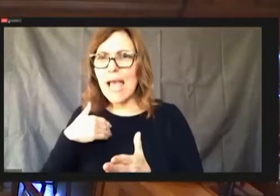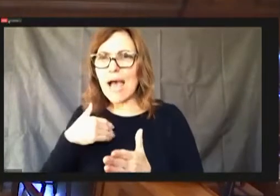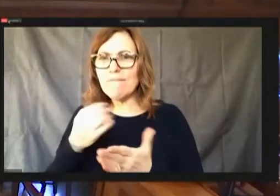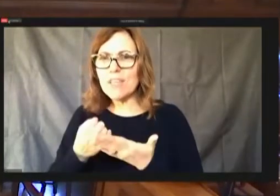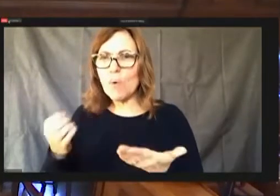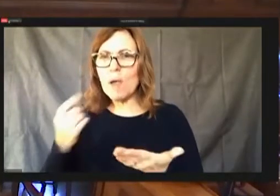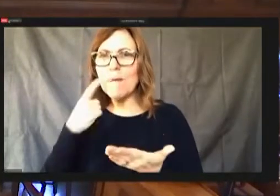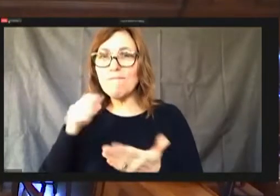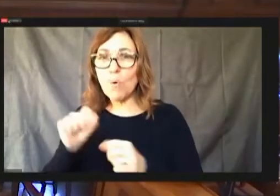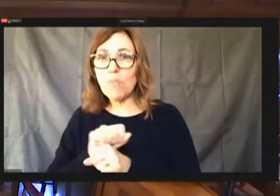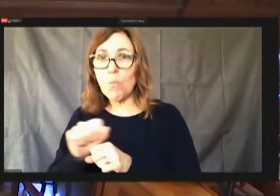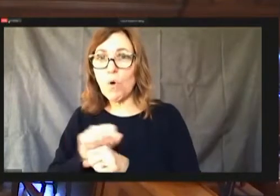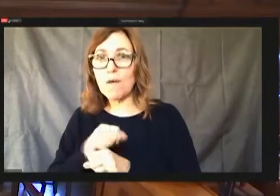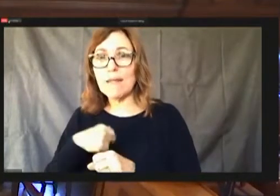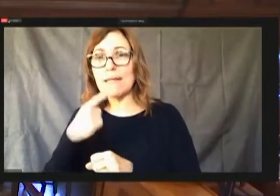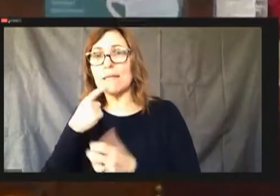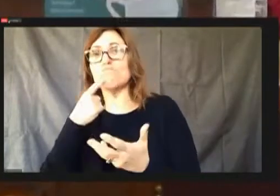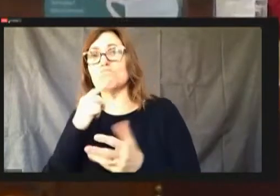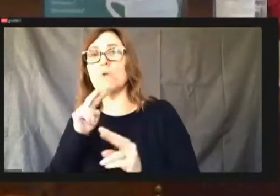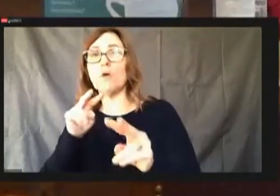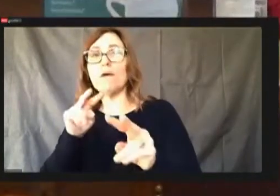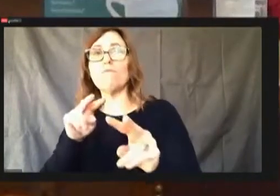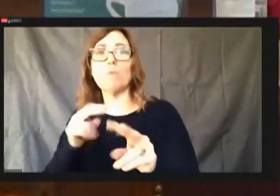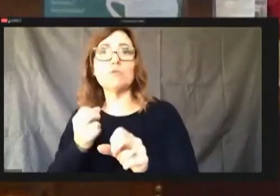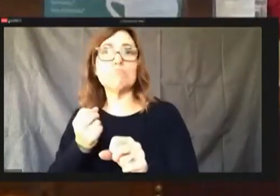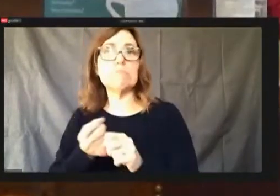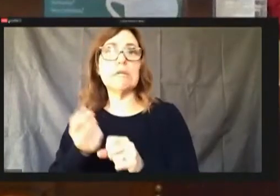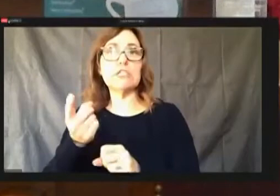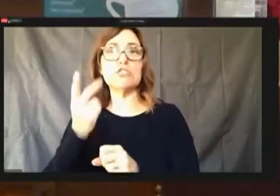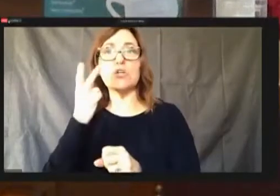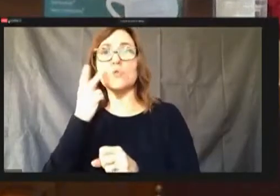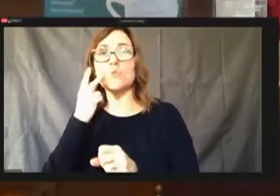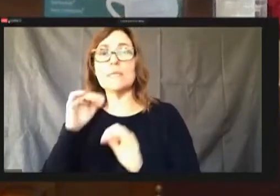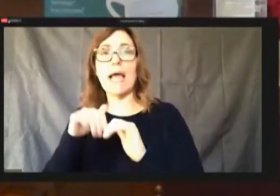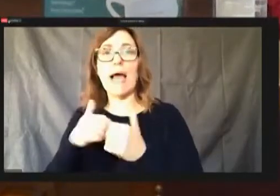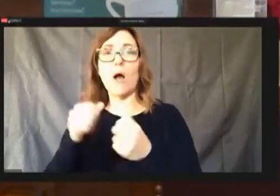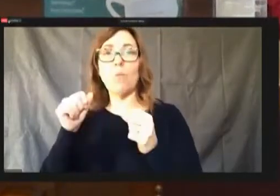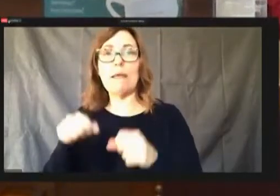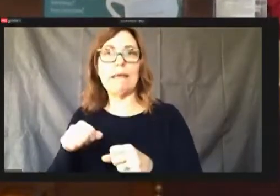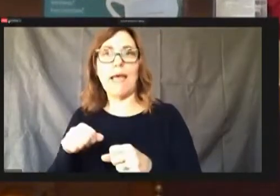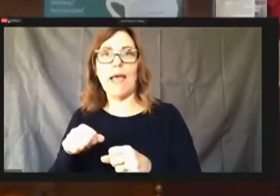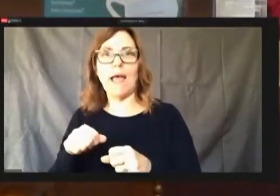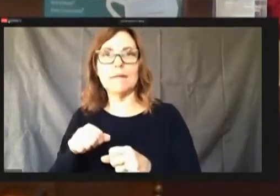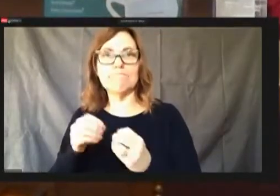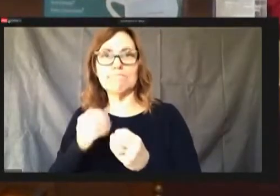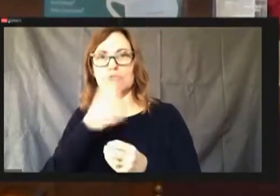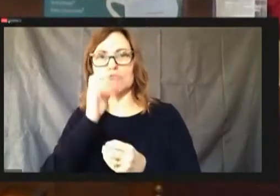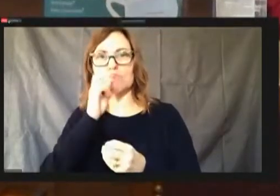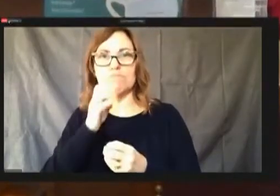forward to the next year to see how we can crack down on it so I guess I didn't know.